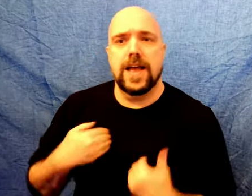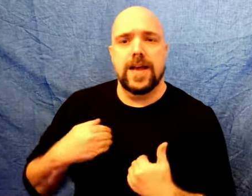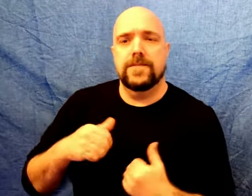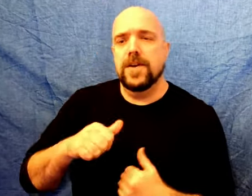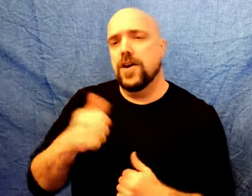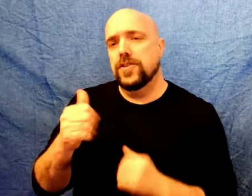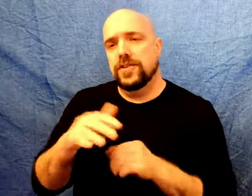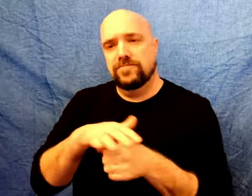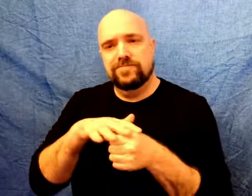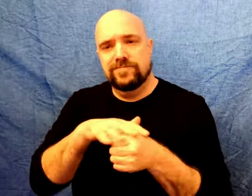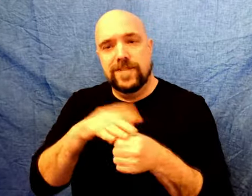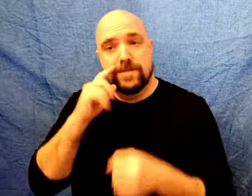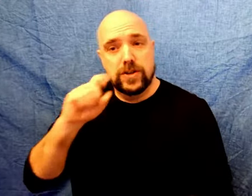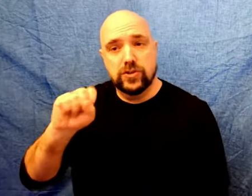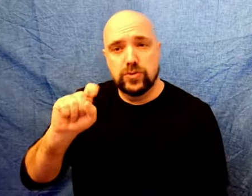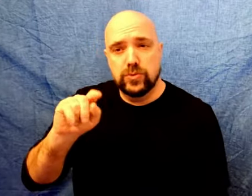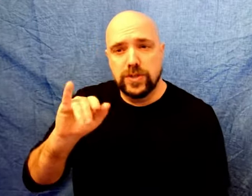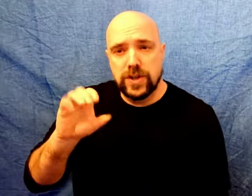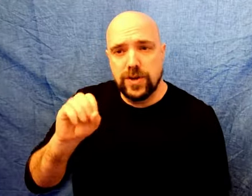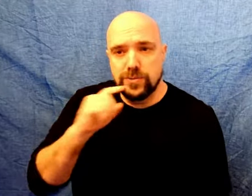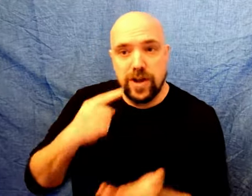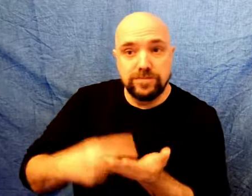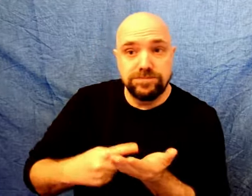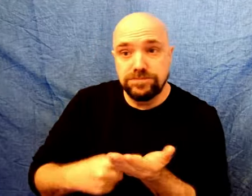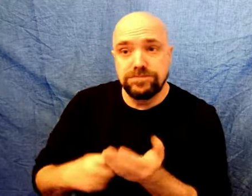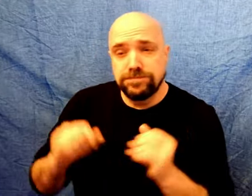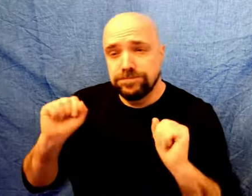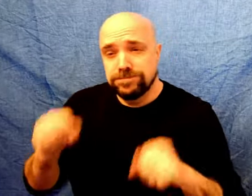I have another studio where I can do my discussion video blog.